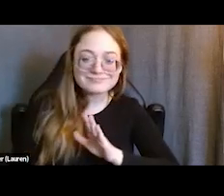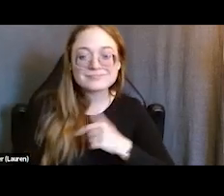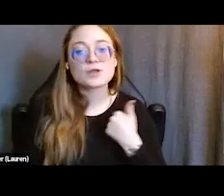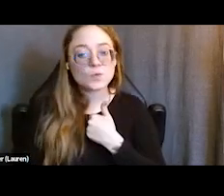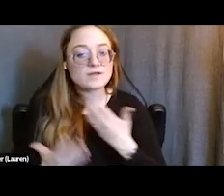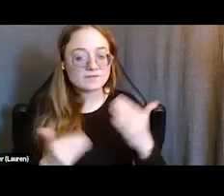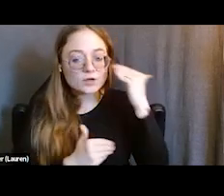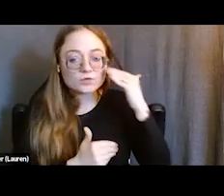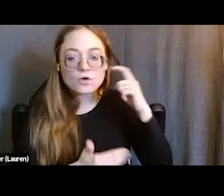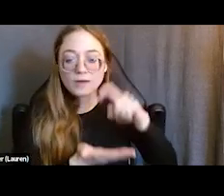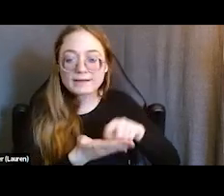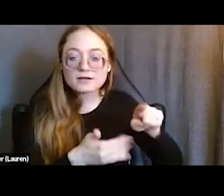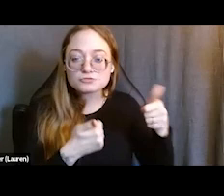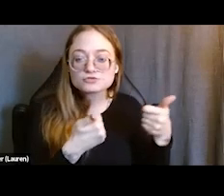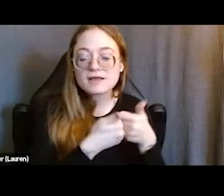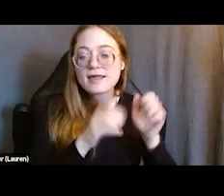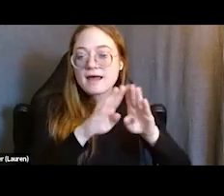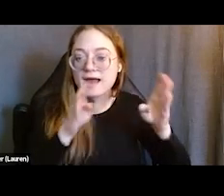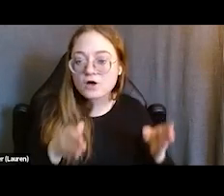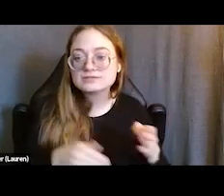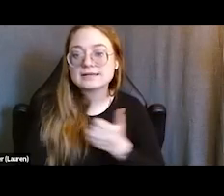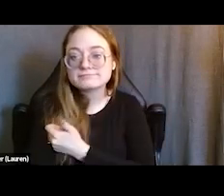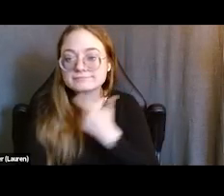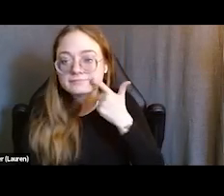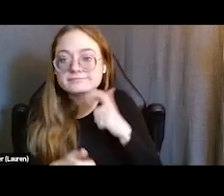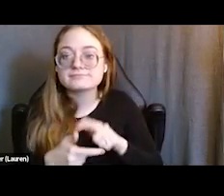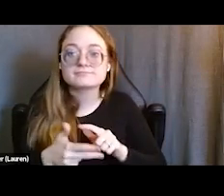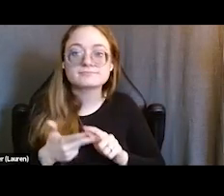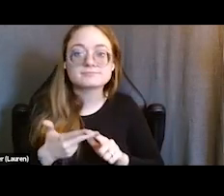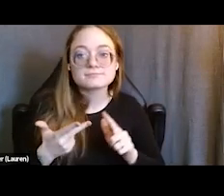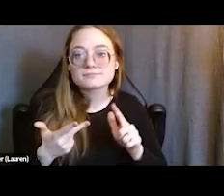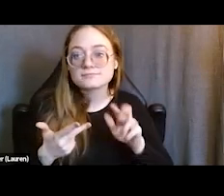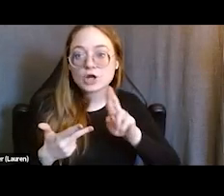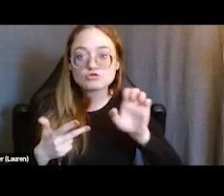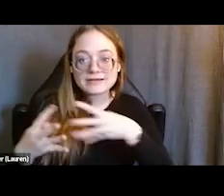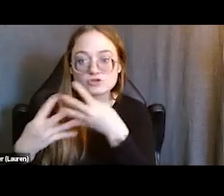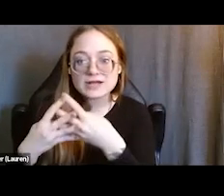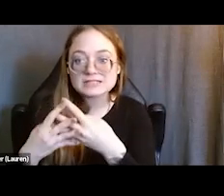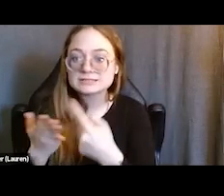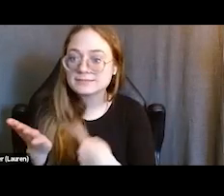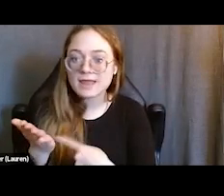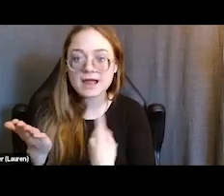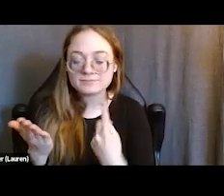including housing, substance use, reincarceration at times. That they will have disruptions